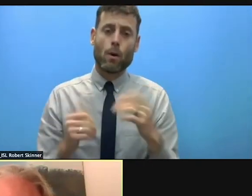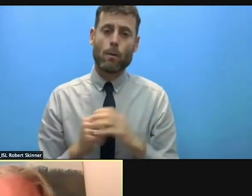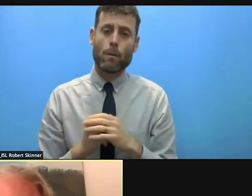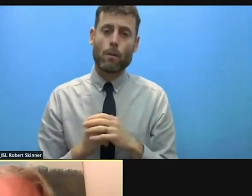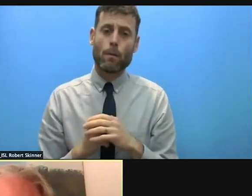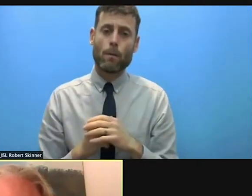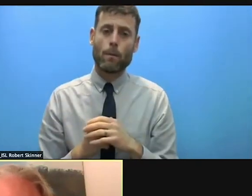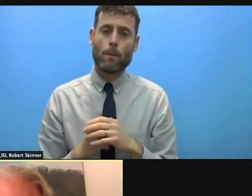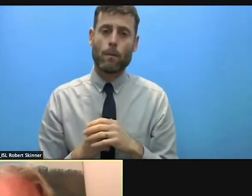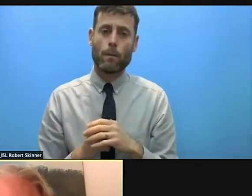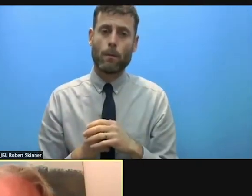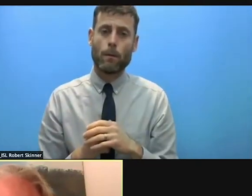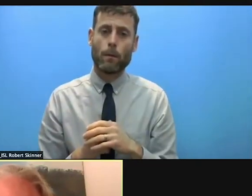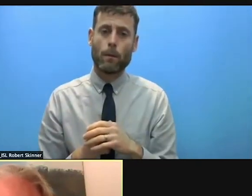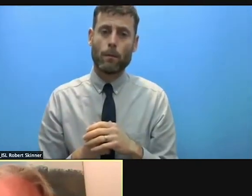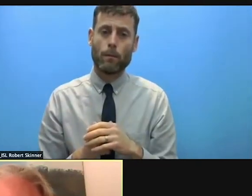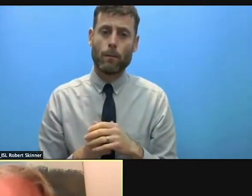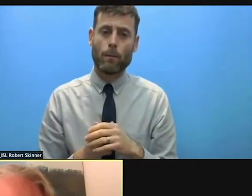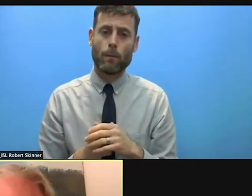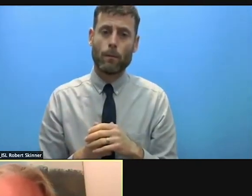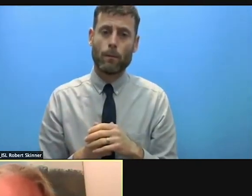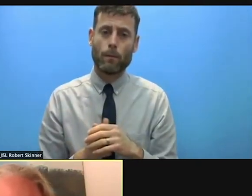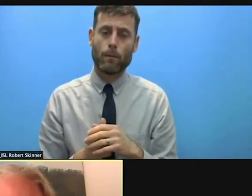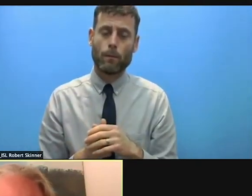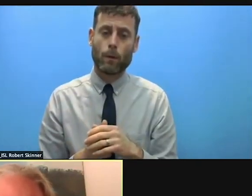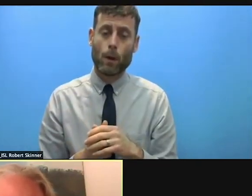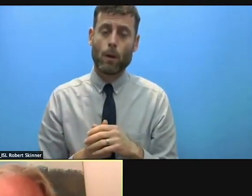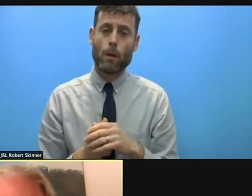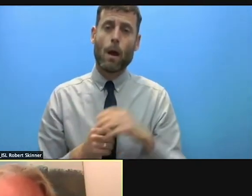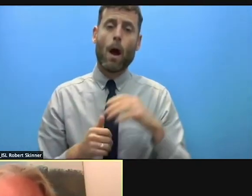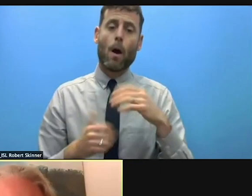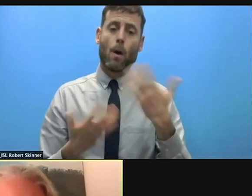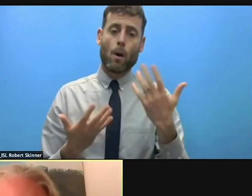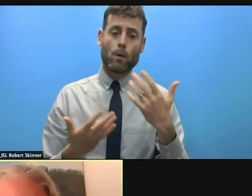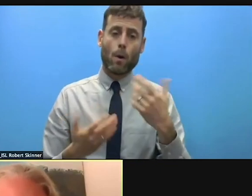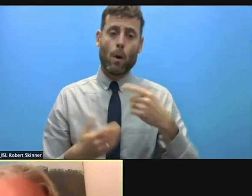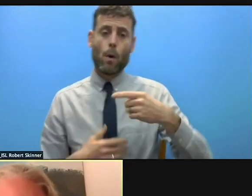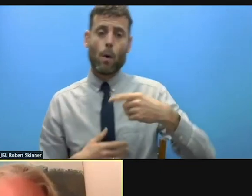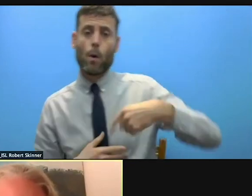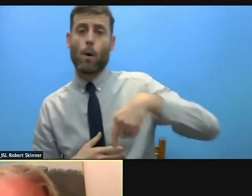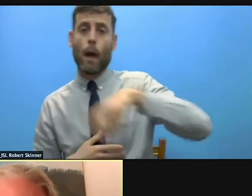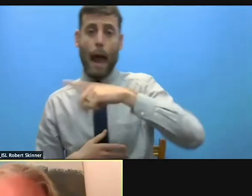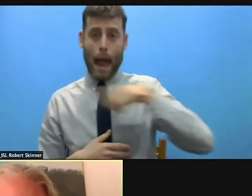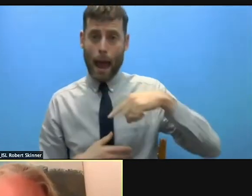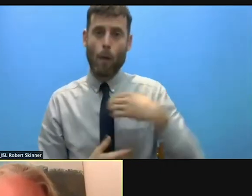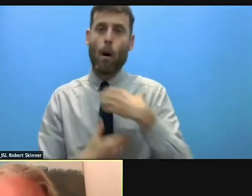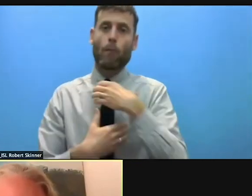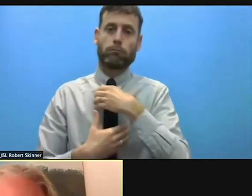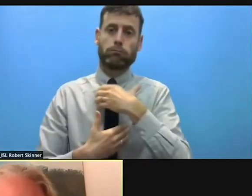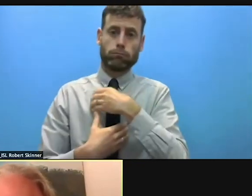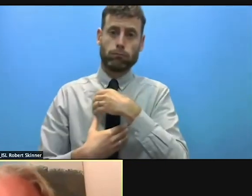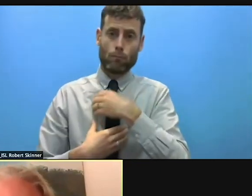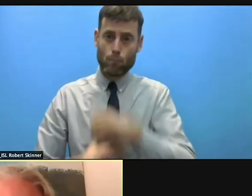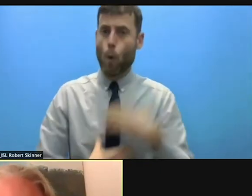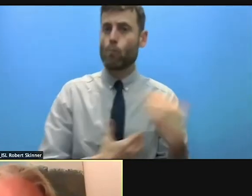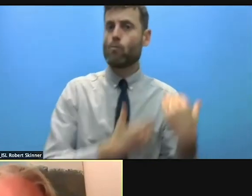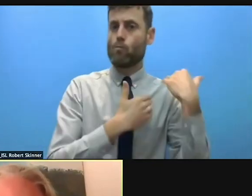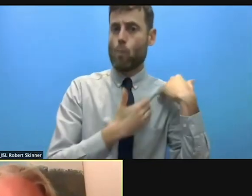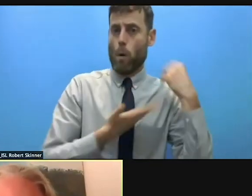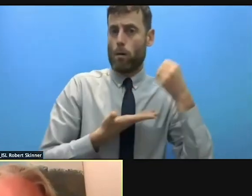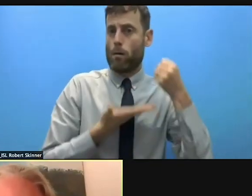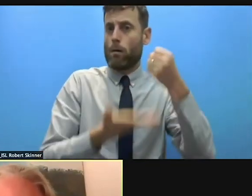This is also when it comes to our roles as donors, we also understand that we have an